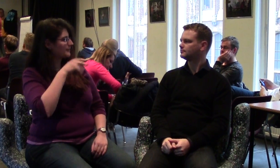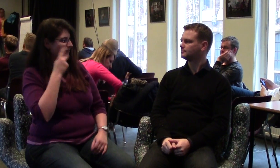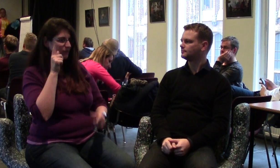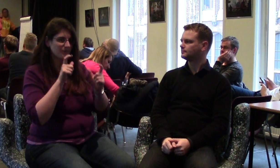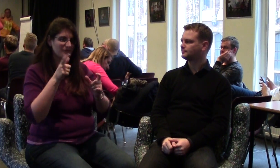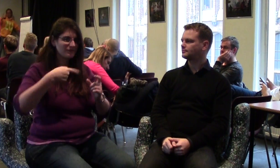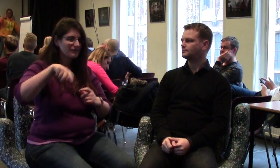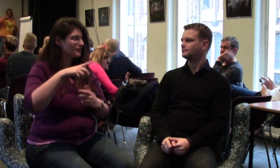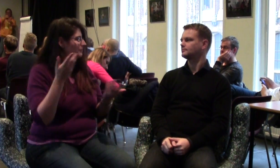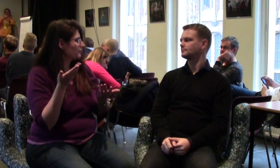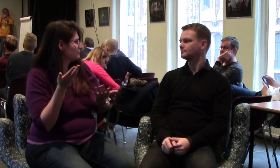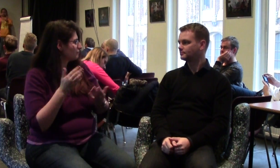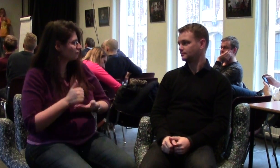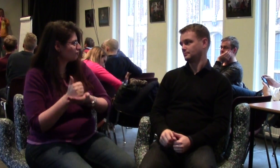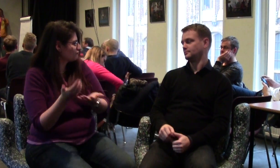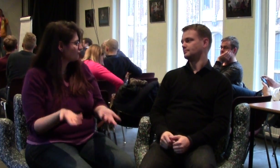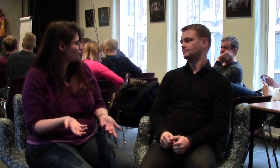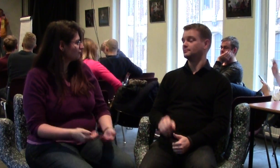Do you have any tips that you can share with everyone?